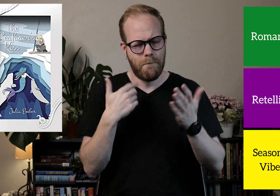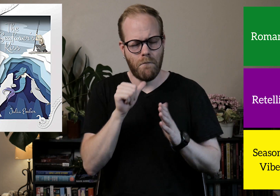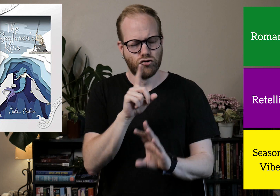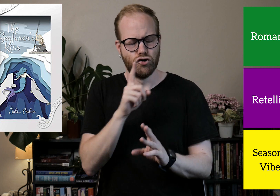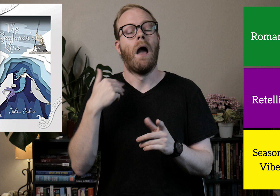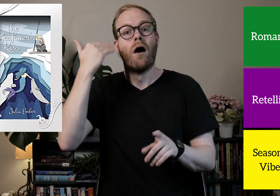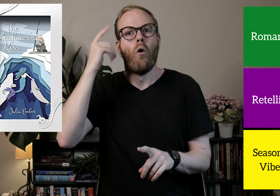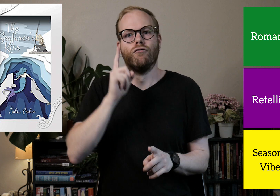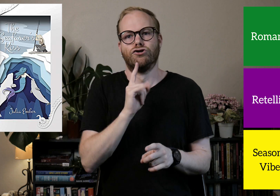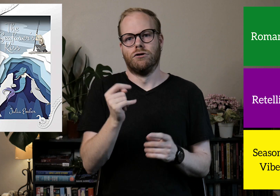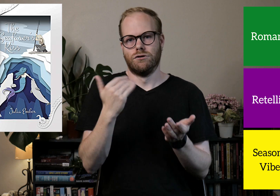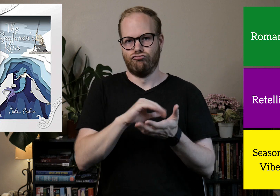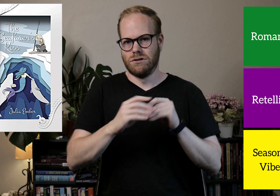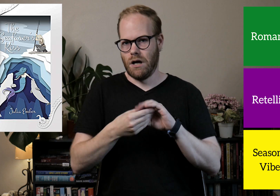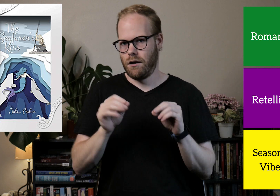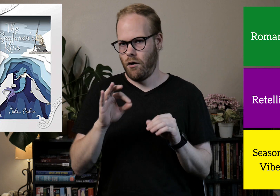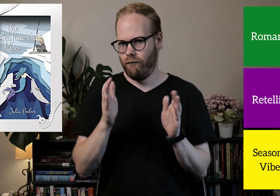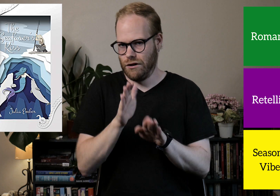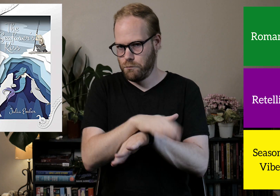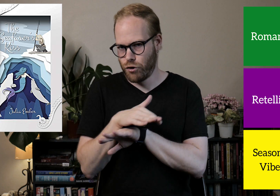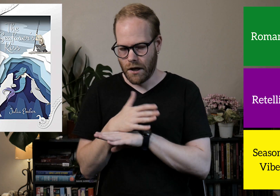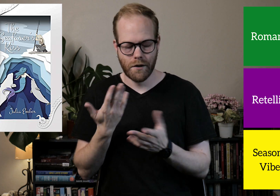I'm not sure, but I know for sure it's a retelling of the Little Mermaid.